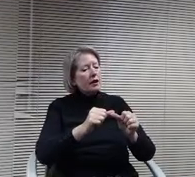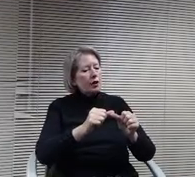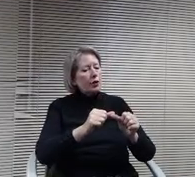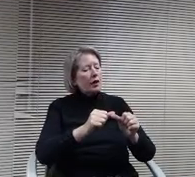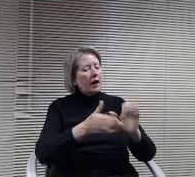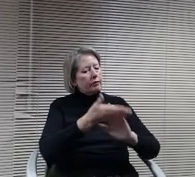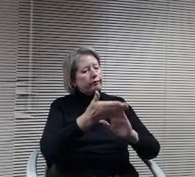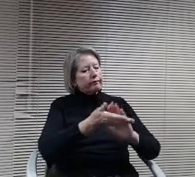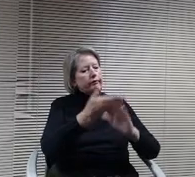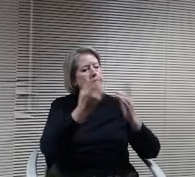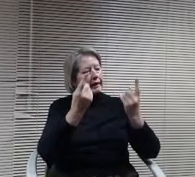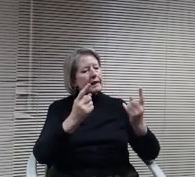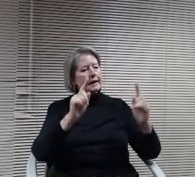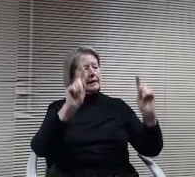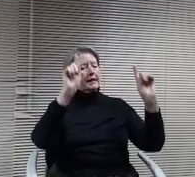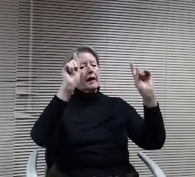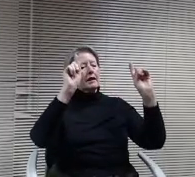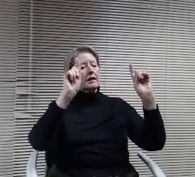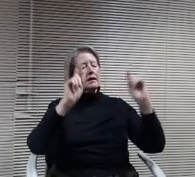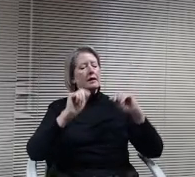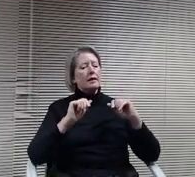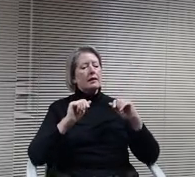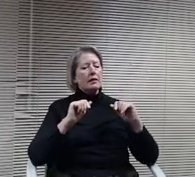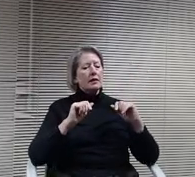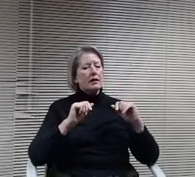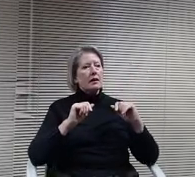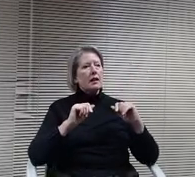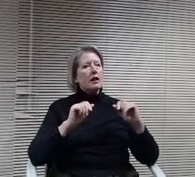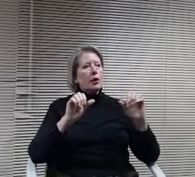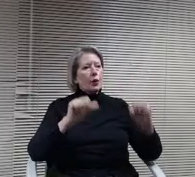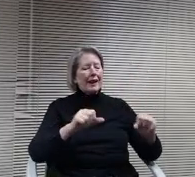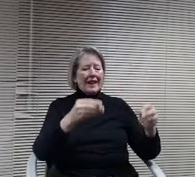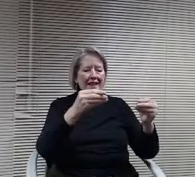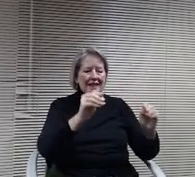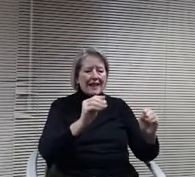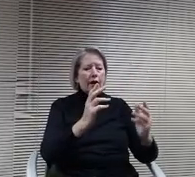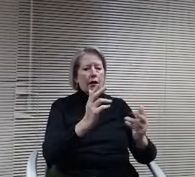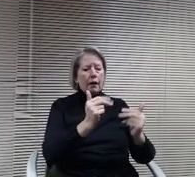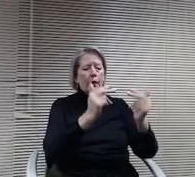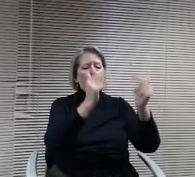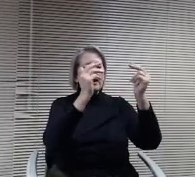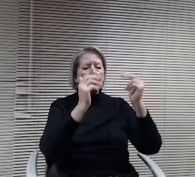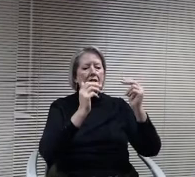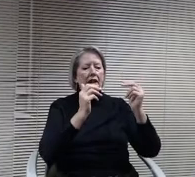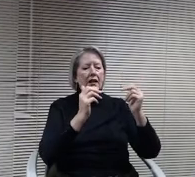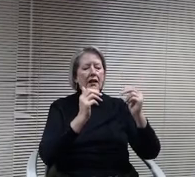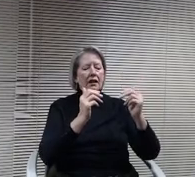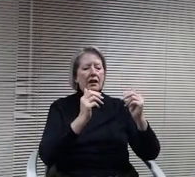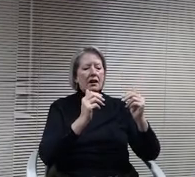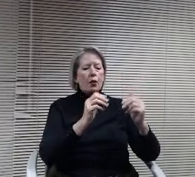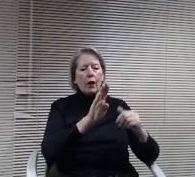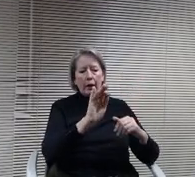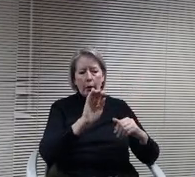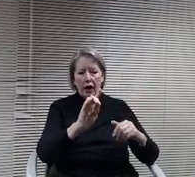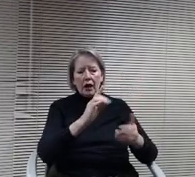the ability to sell the building after the call date of the bonds. If that was the decision that had been at that time